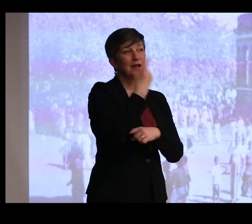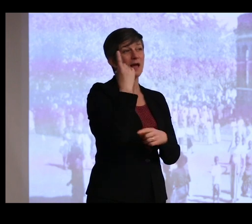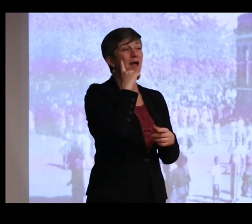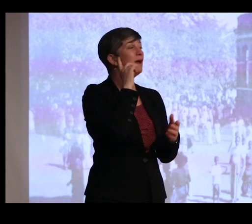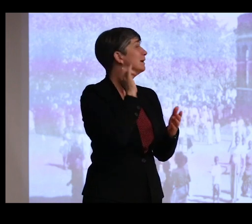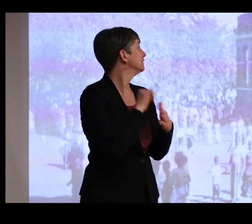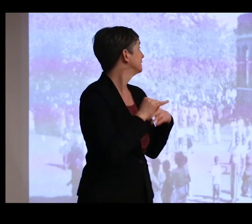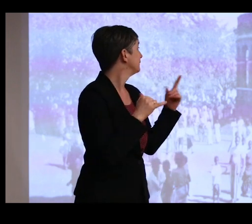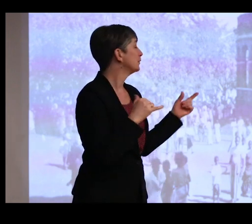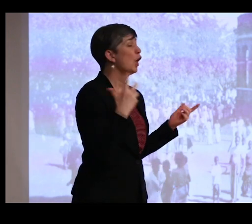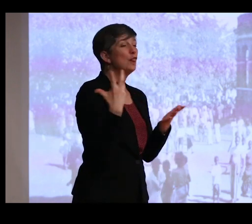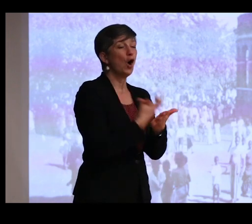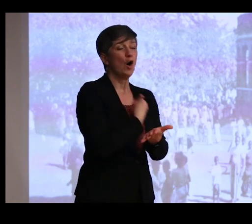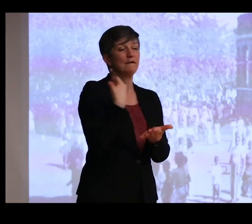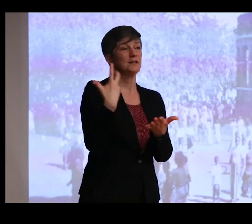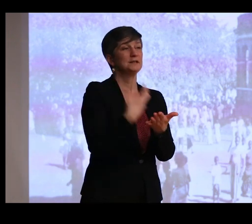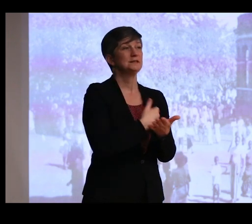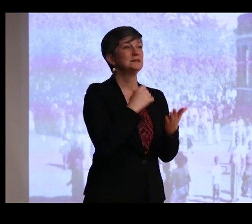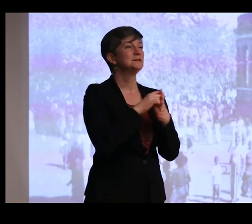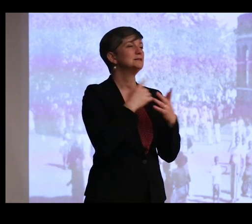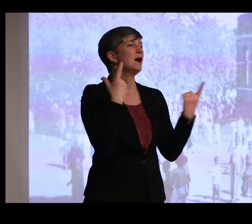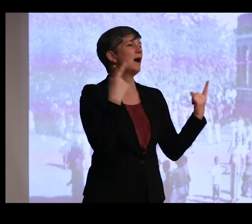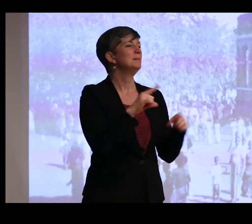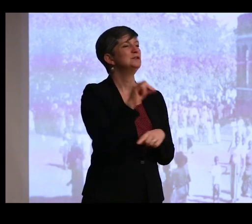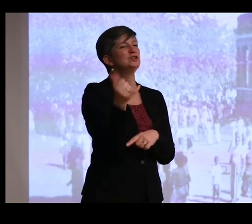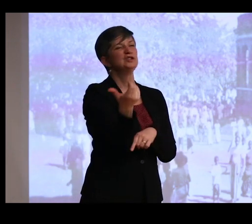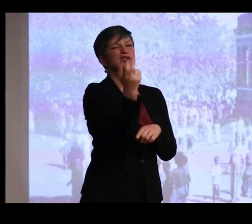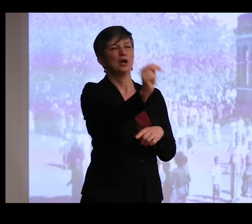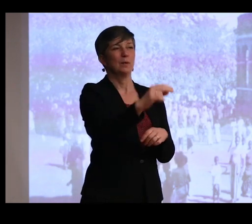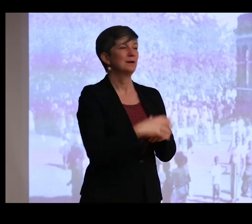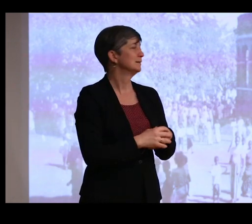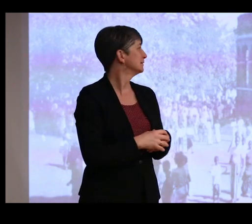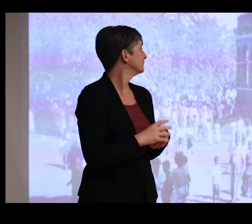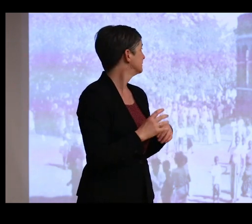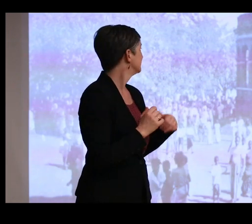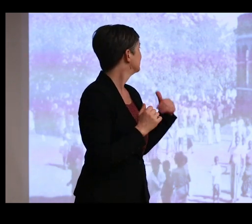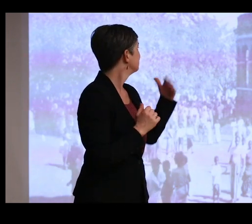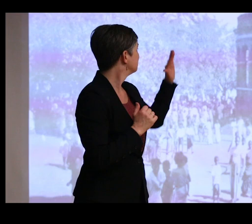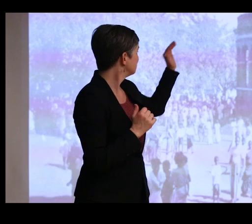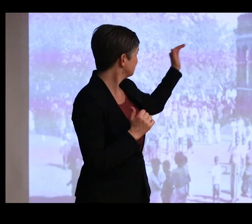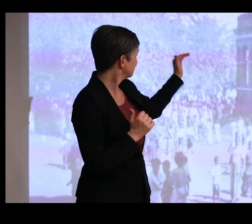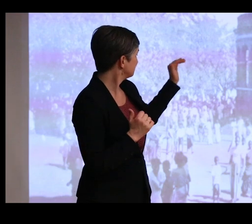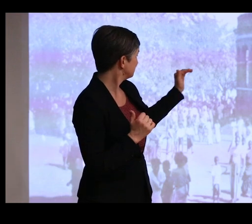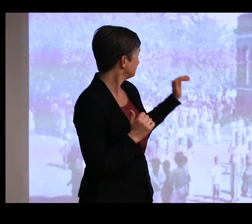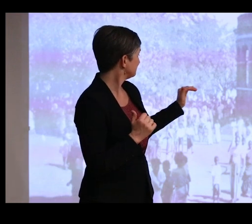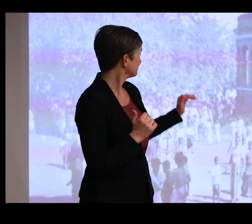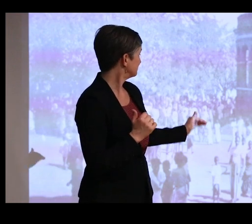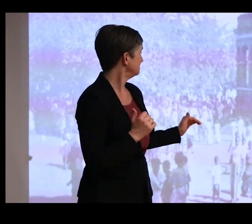a harvest festival typically celebrated in January. And I just give you a sort of smattering of statistics.